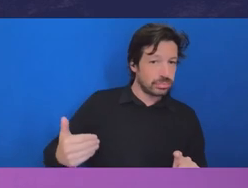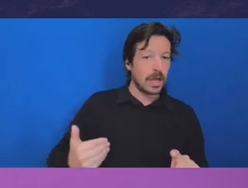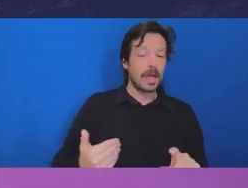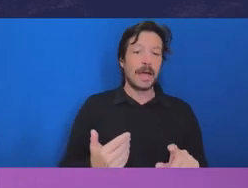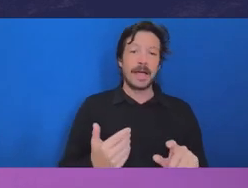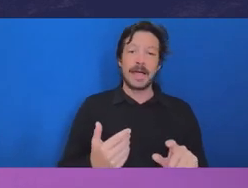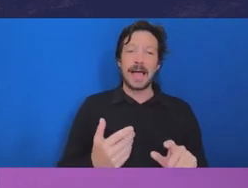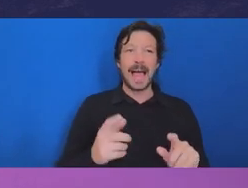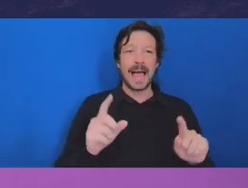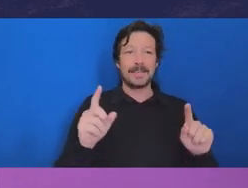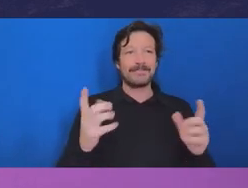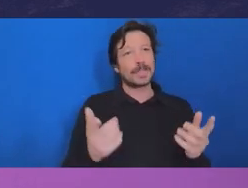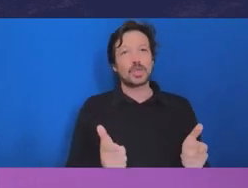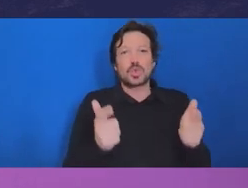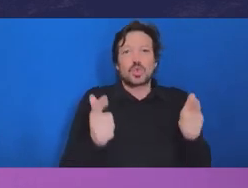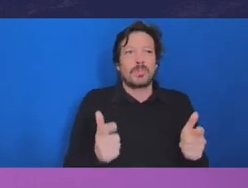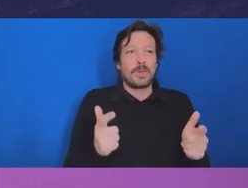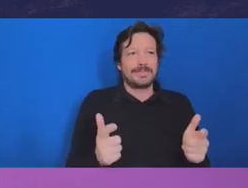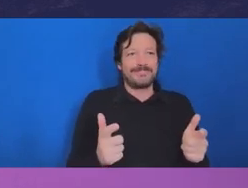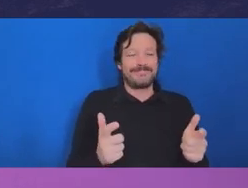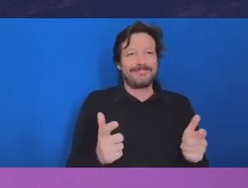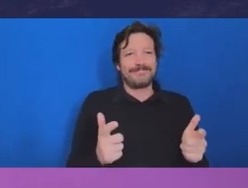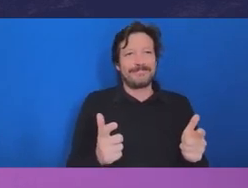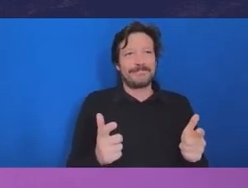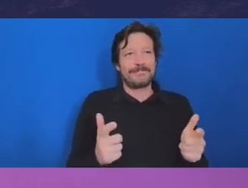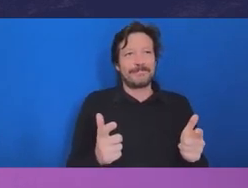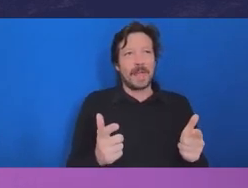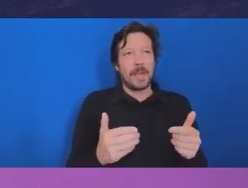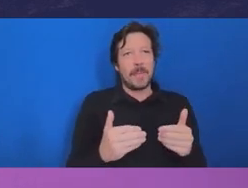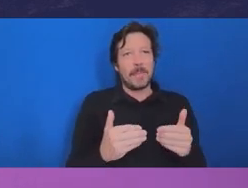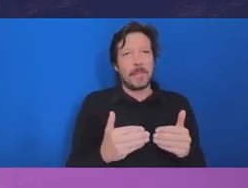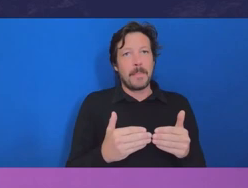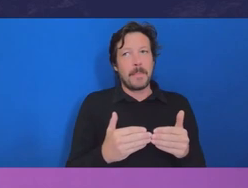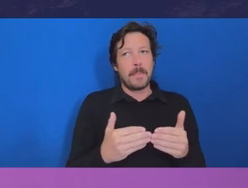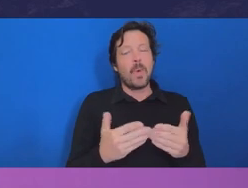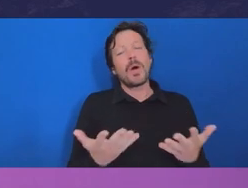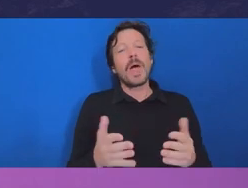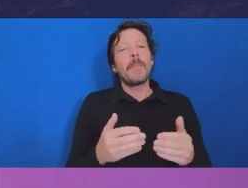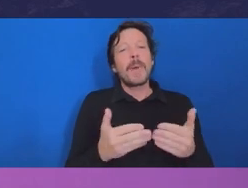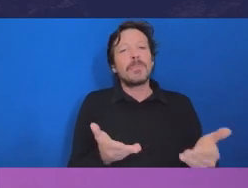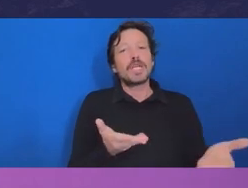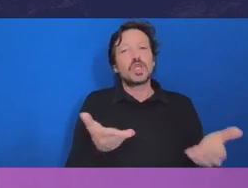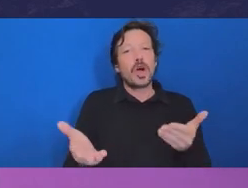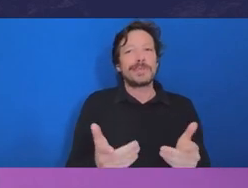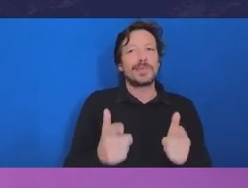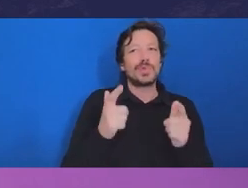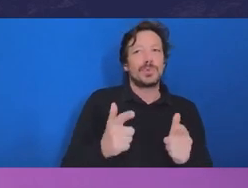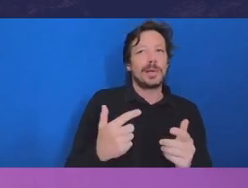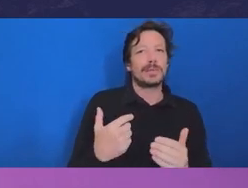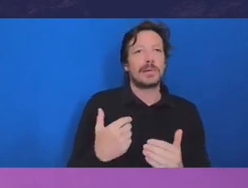by public servants to the obligation to assist the Government in achieving its objectives